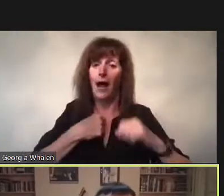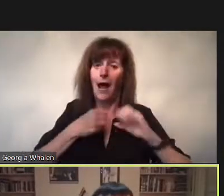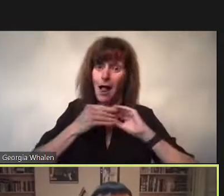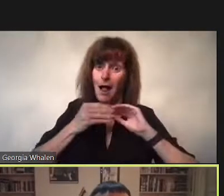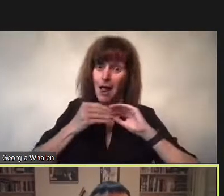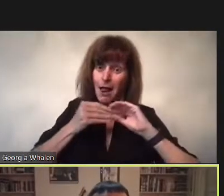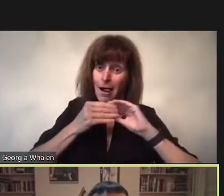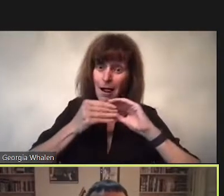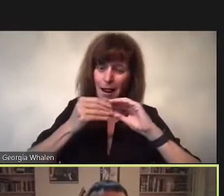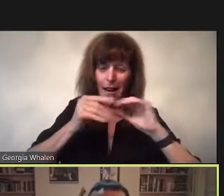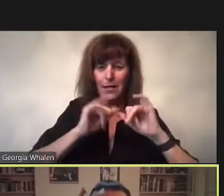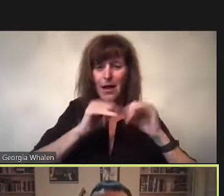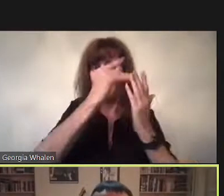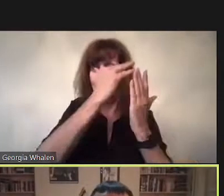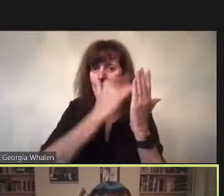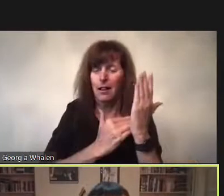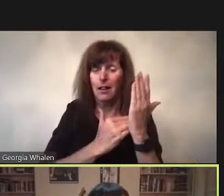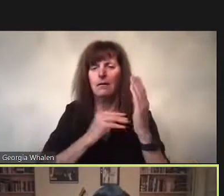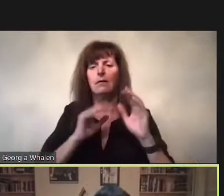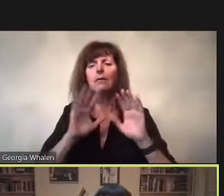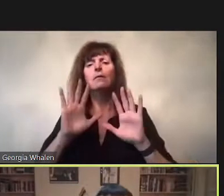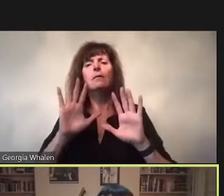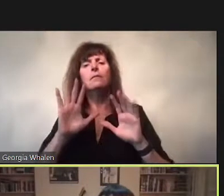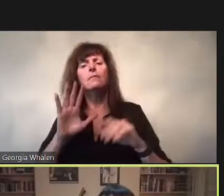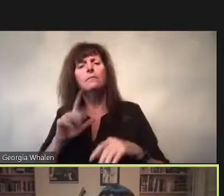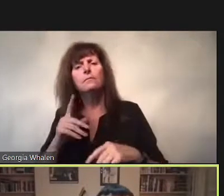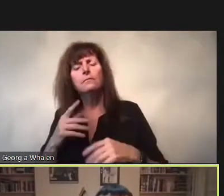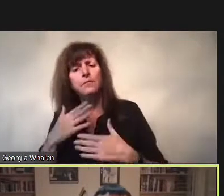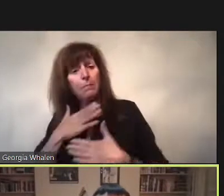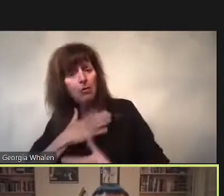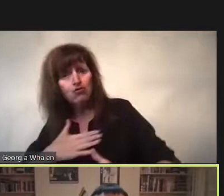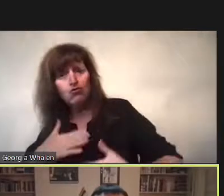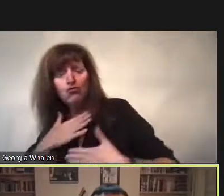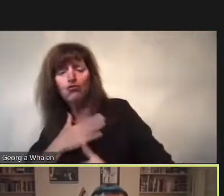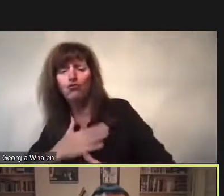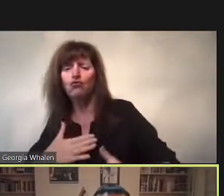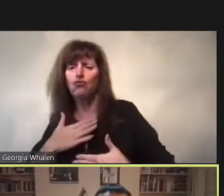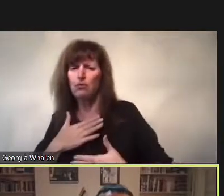Apologies for the long quote.